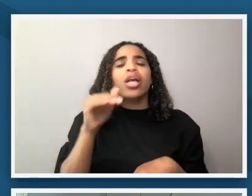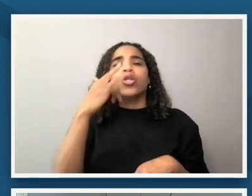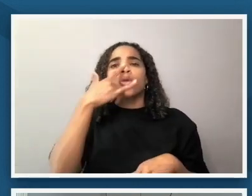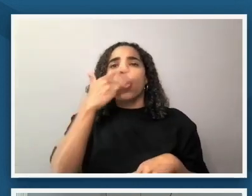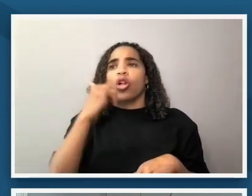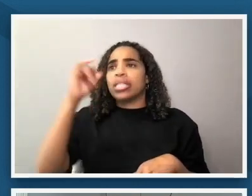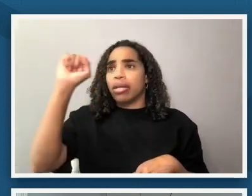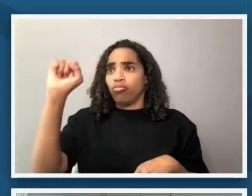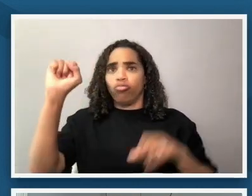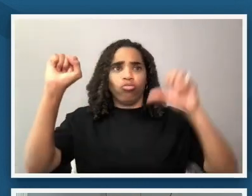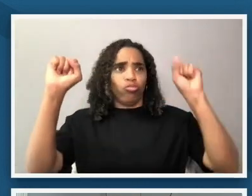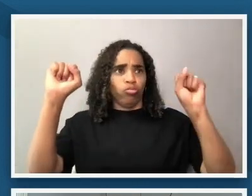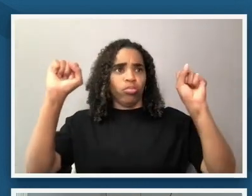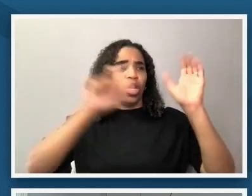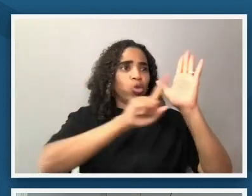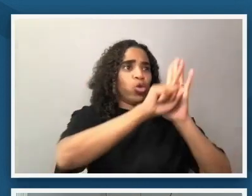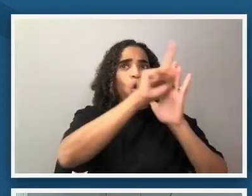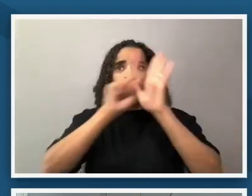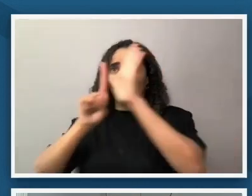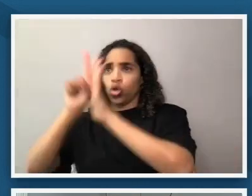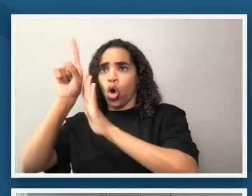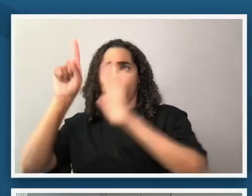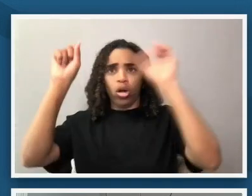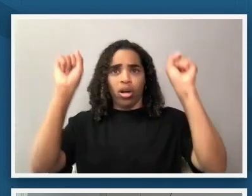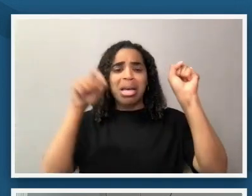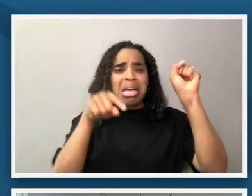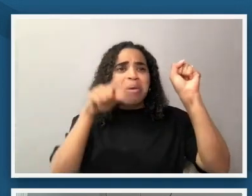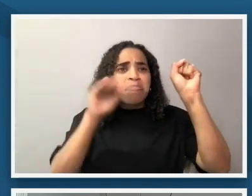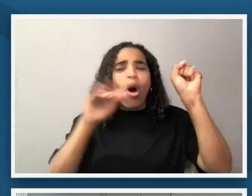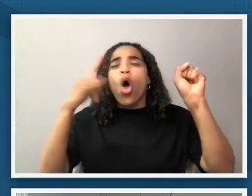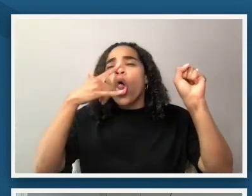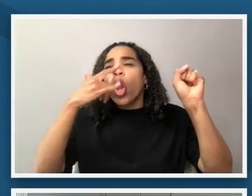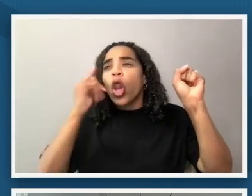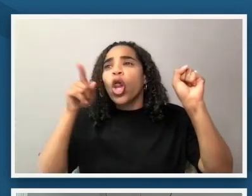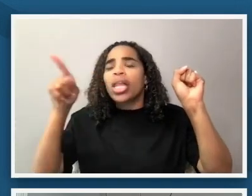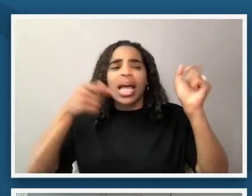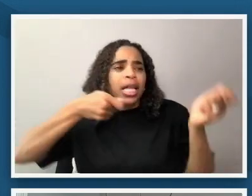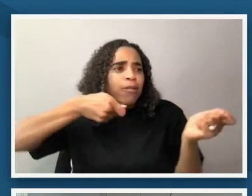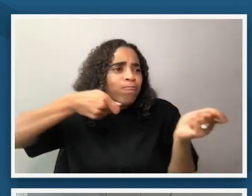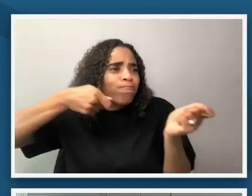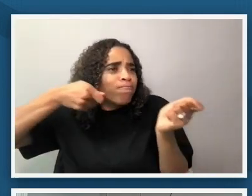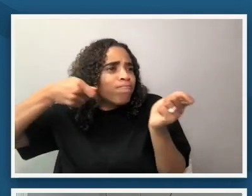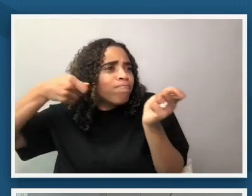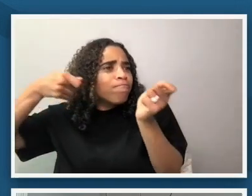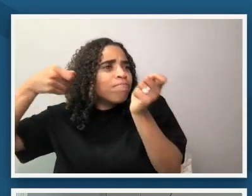so it makes me think of that phrase that i think i've heard lifting as we climb